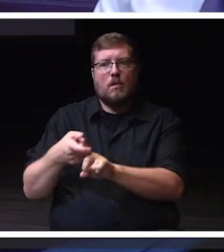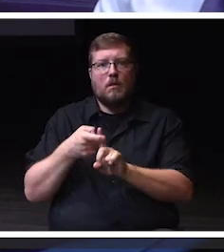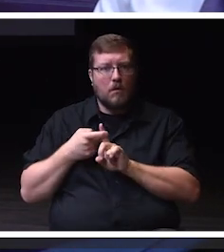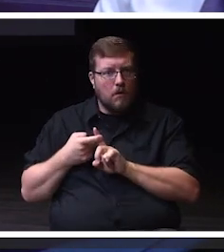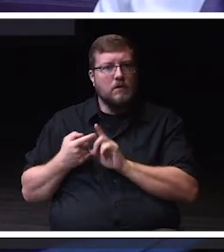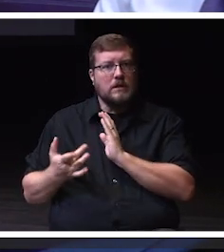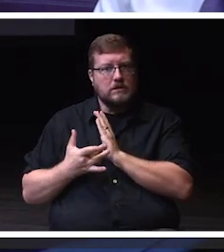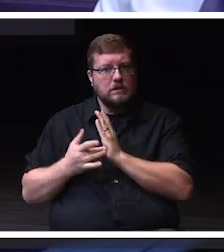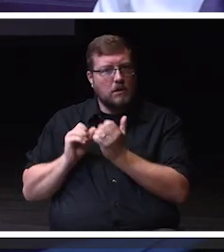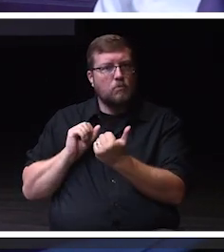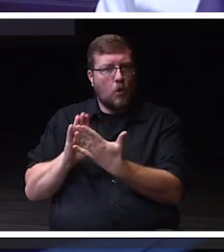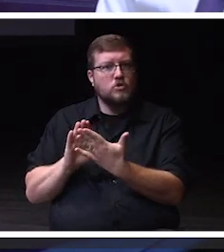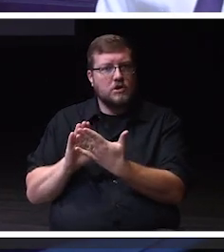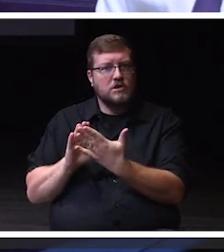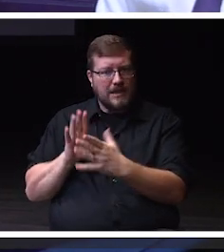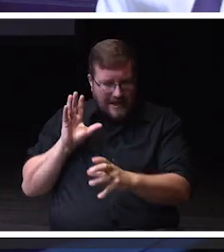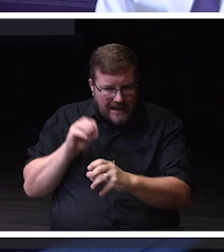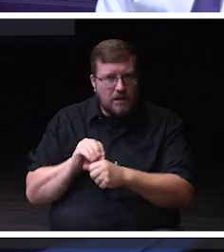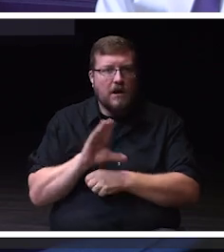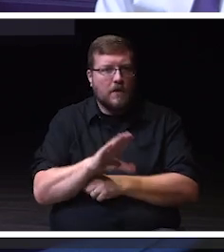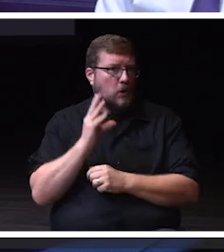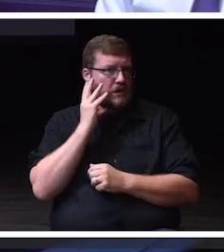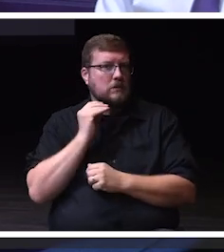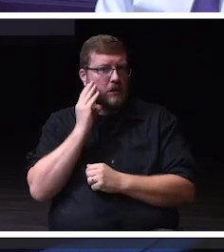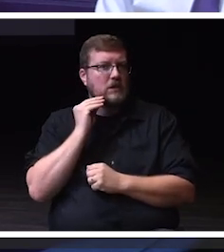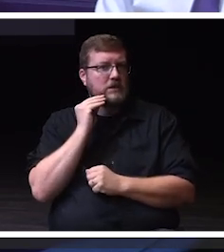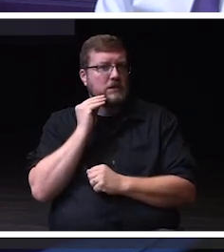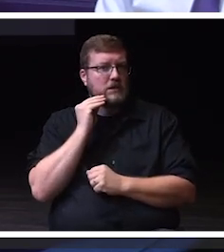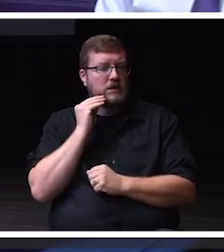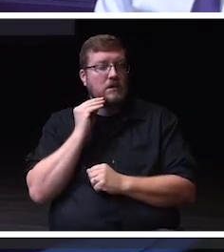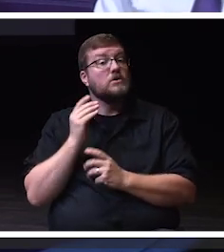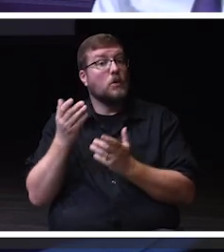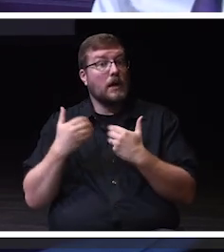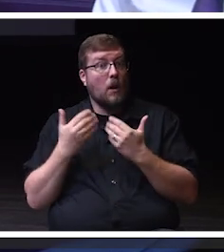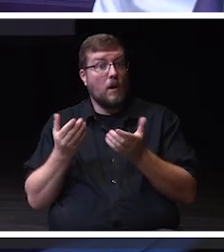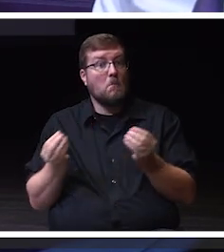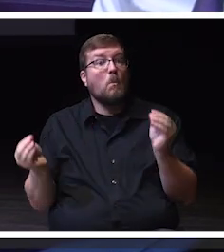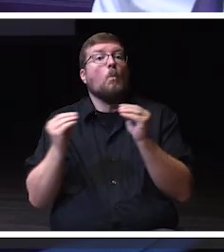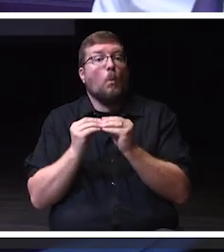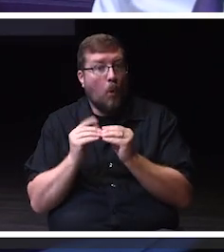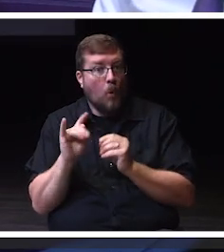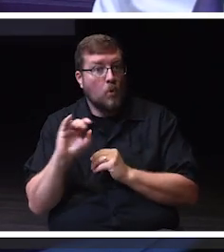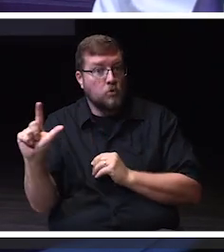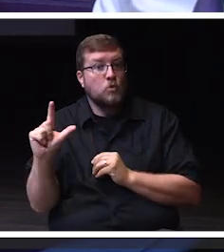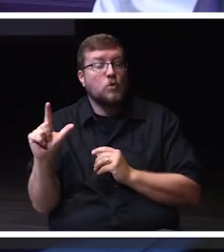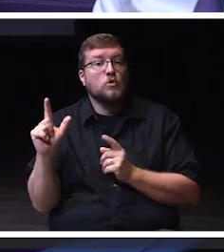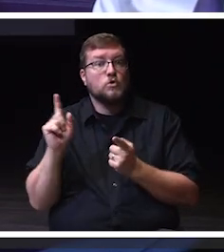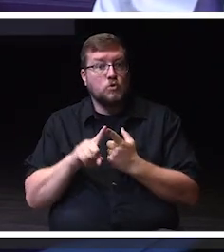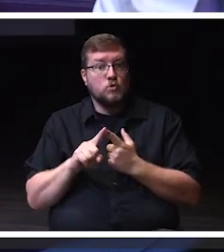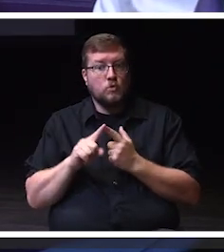So I'm excited that we're going to have yet another tool to help us continue on that positive trajectory